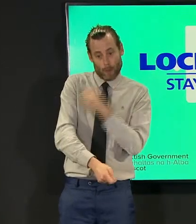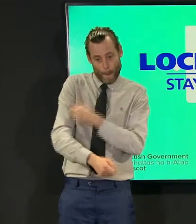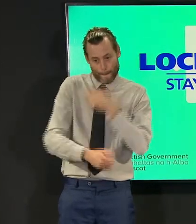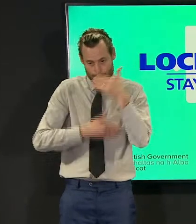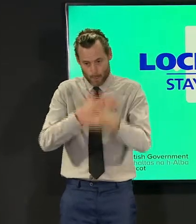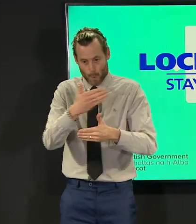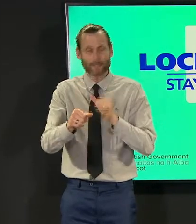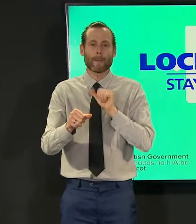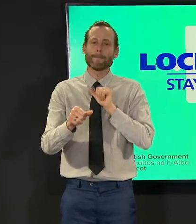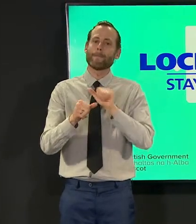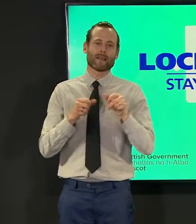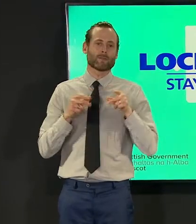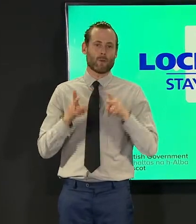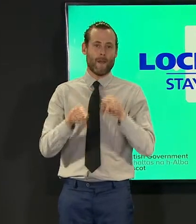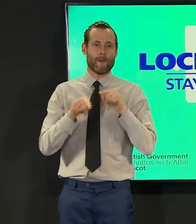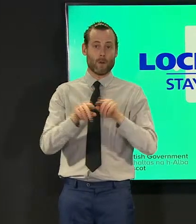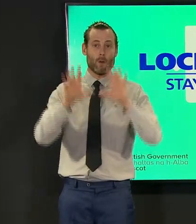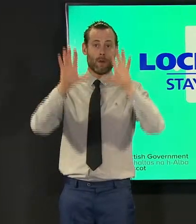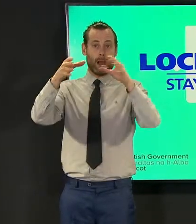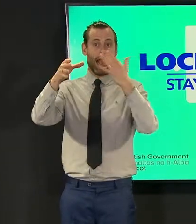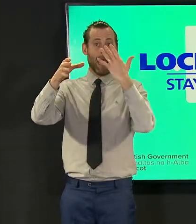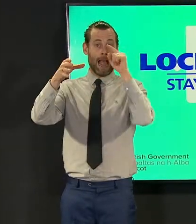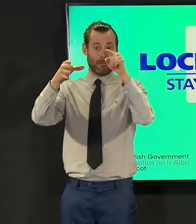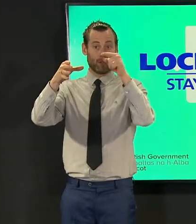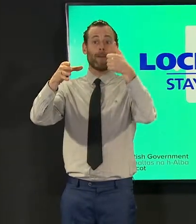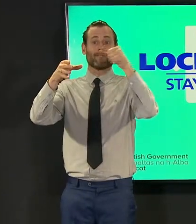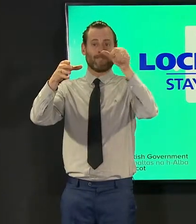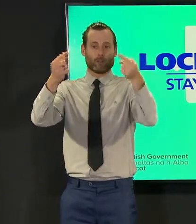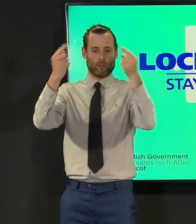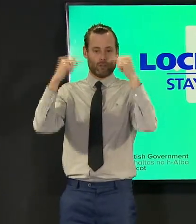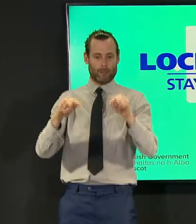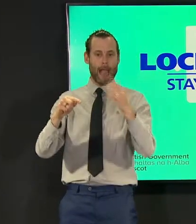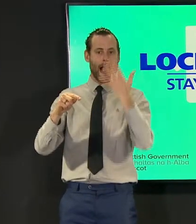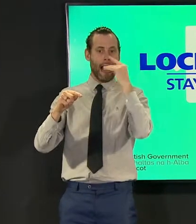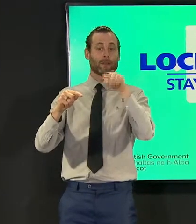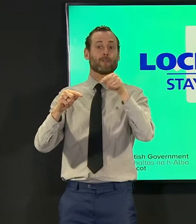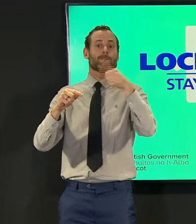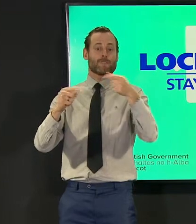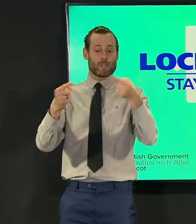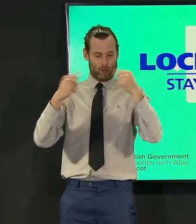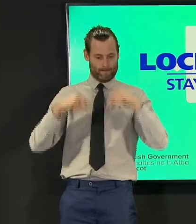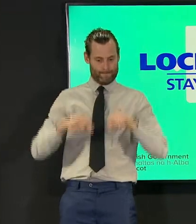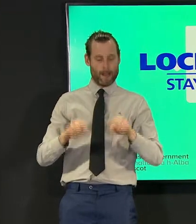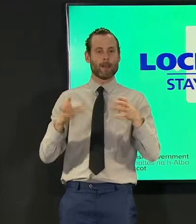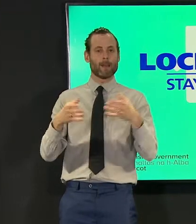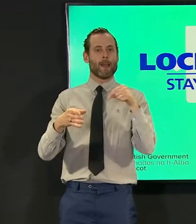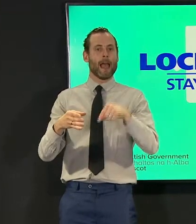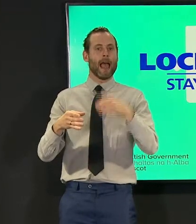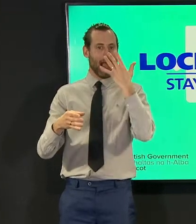way of protecting the most vulnerable they also advise that in logistical terms it is the most